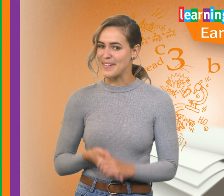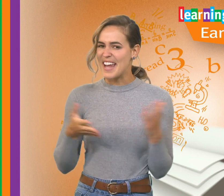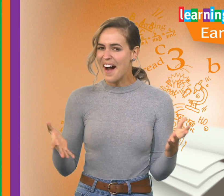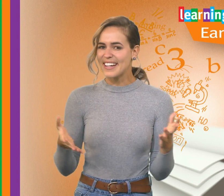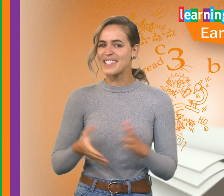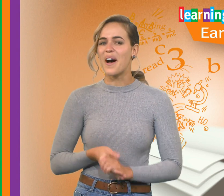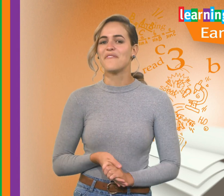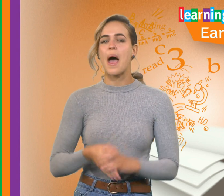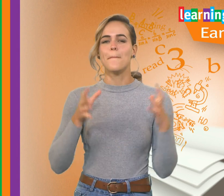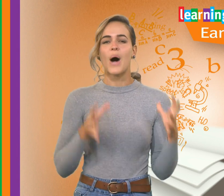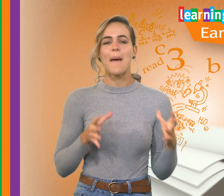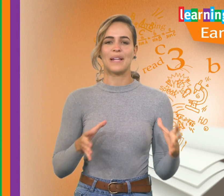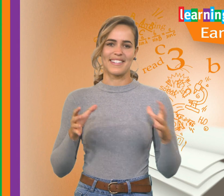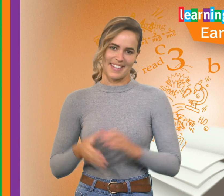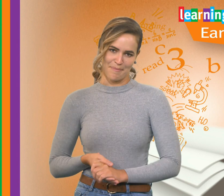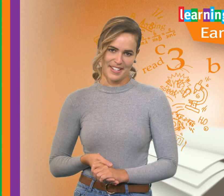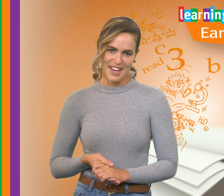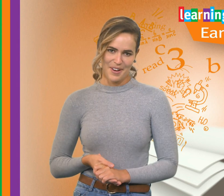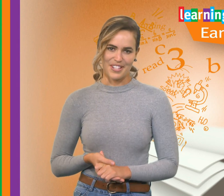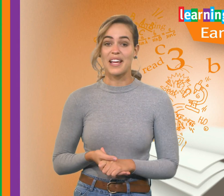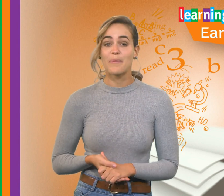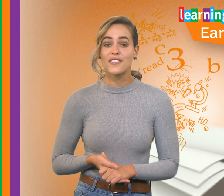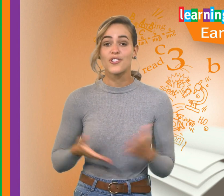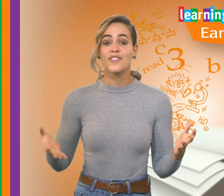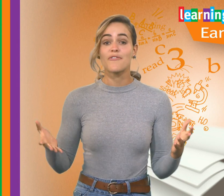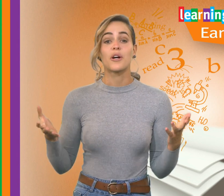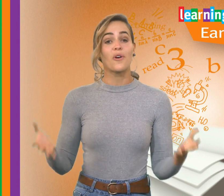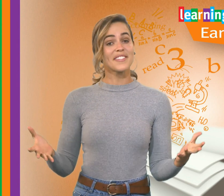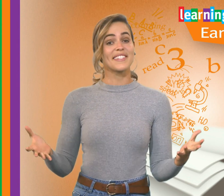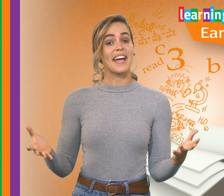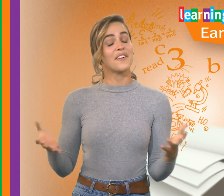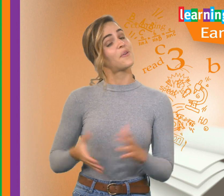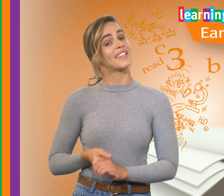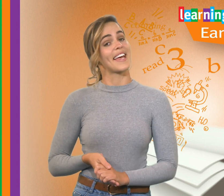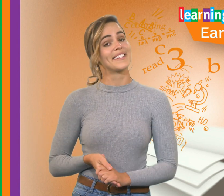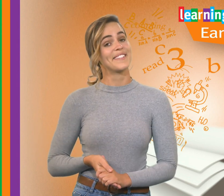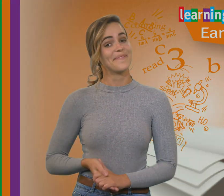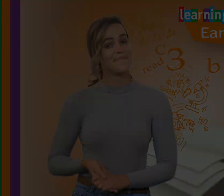Now, it’s time for ‘My Place’, which celebrates students from across Queensland.